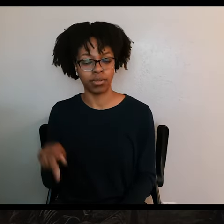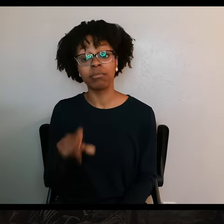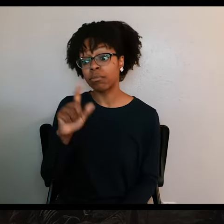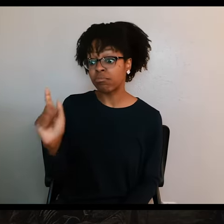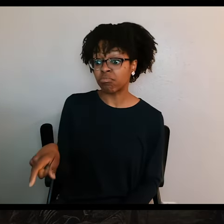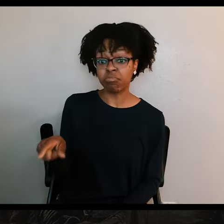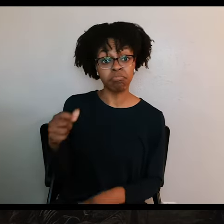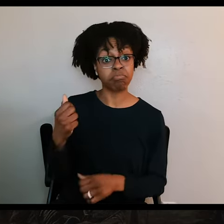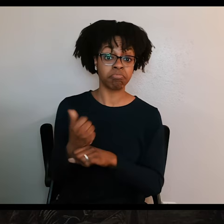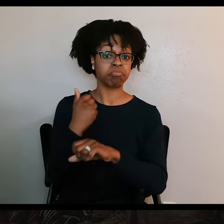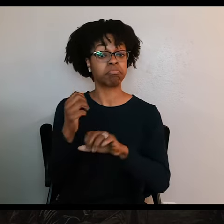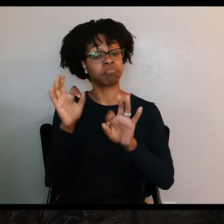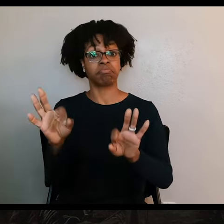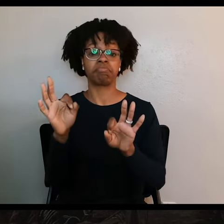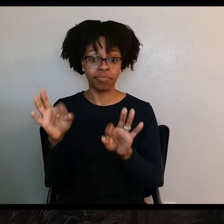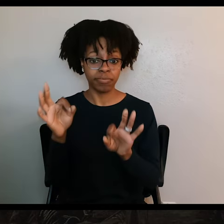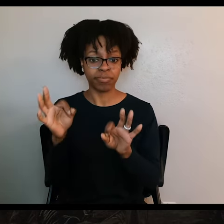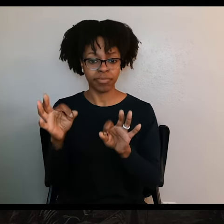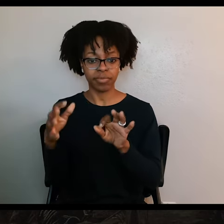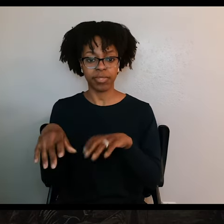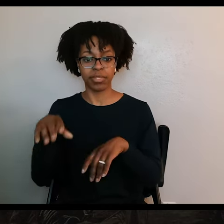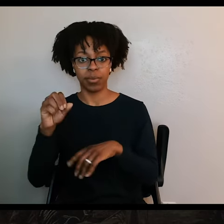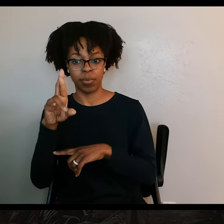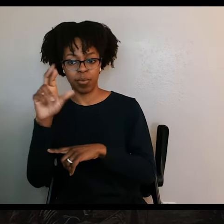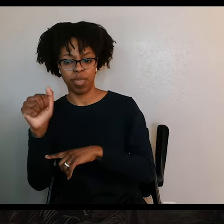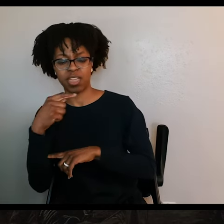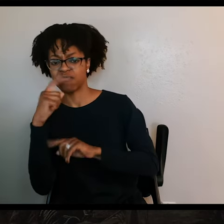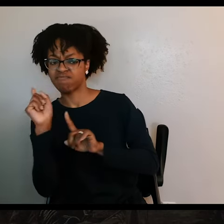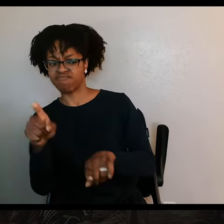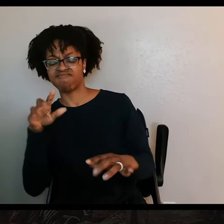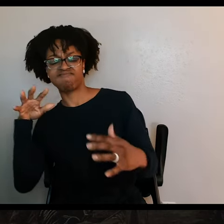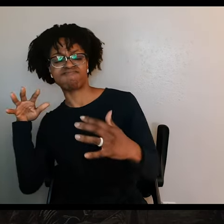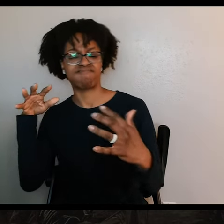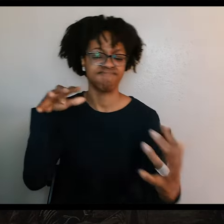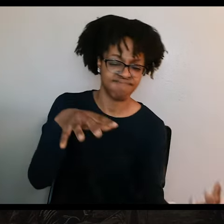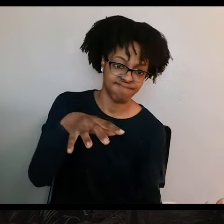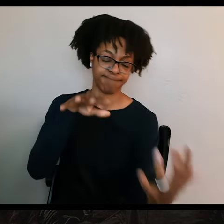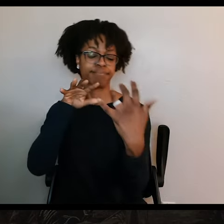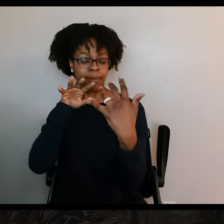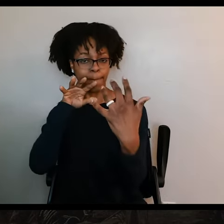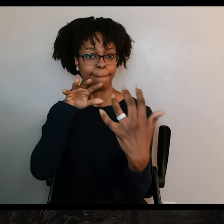Urrea had his men charge at the Texans three separate times. And every time, the Texans managed to fight them back.